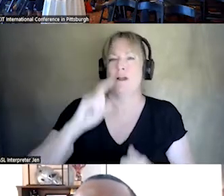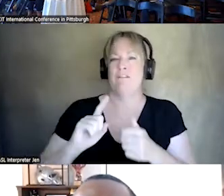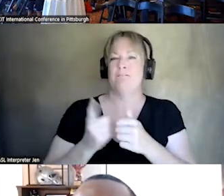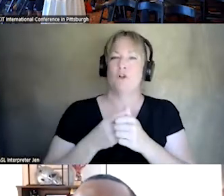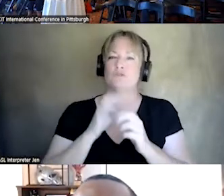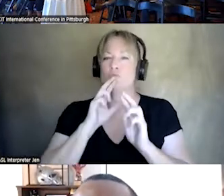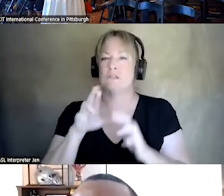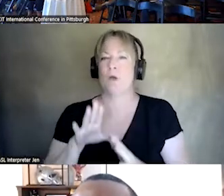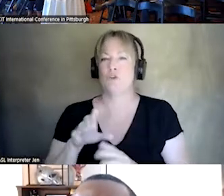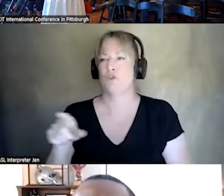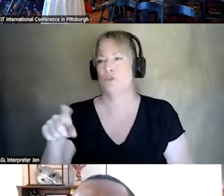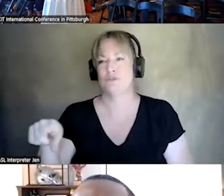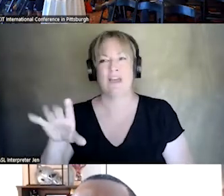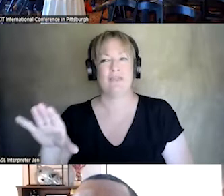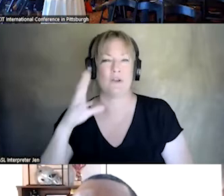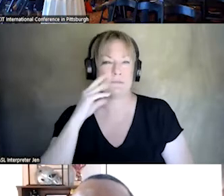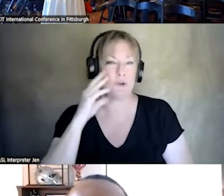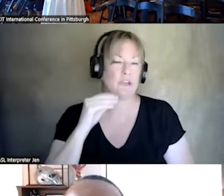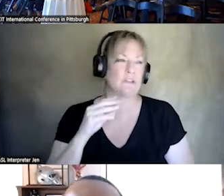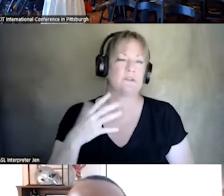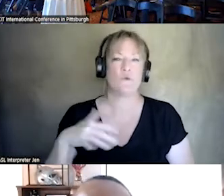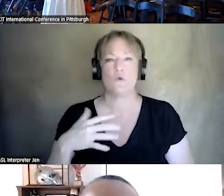AND THE THINGS THAT THEY GO THROUGH AND THE LOSS THAT THEY HAVE, HAVE THEM DO IT OVER